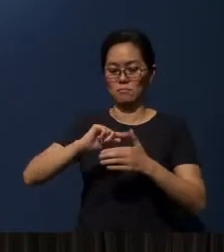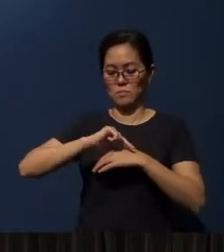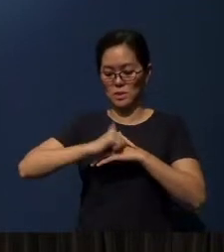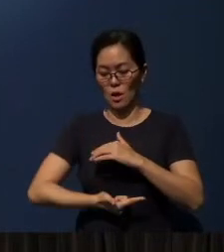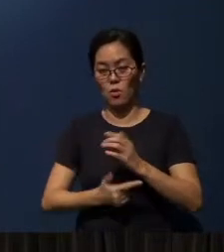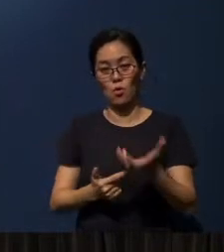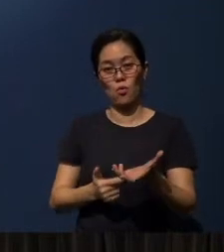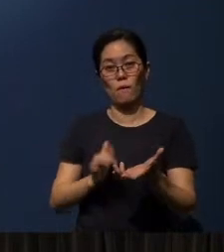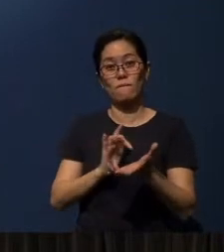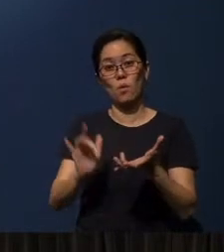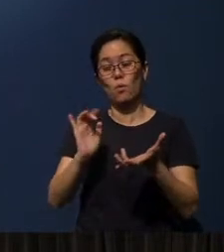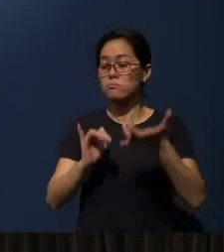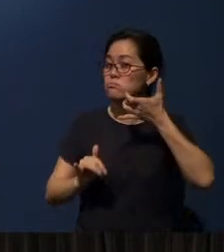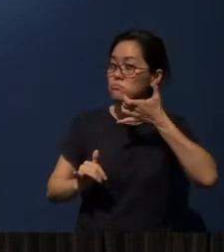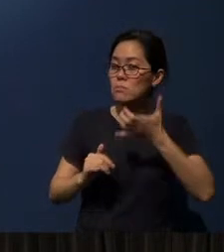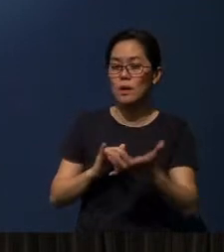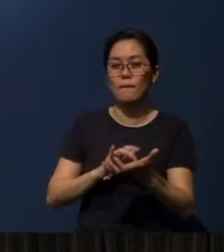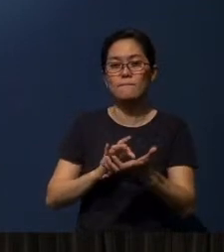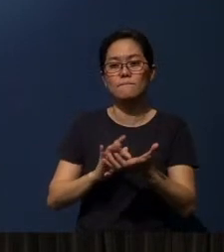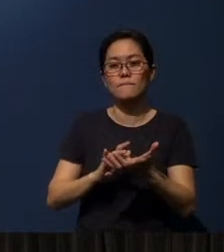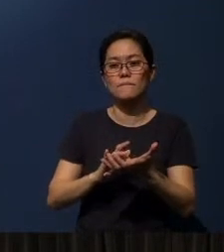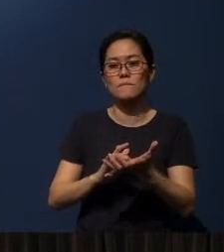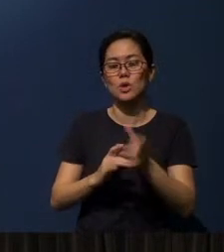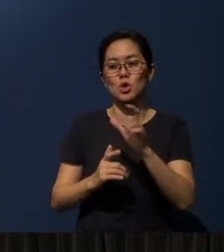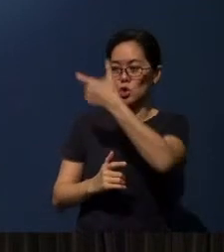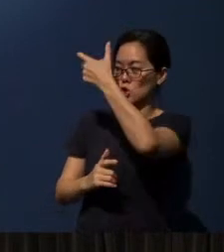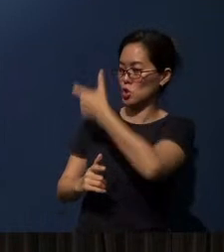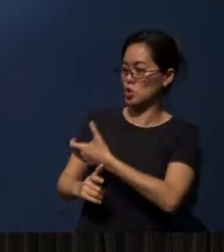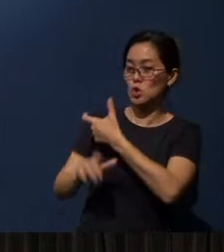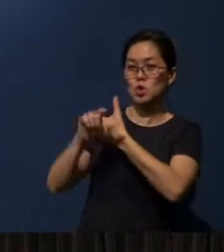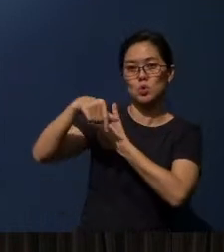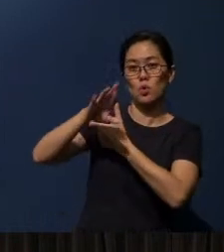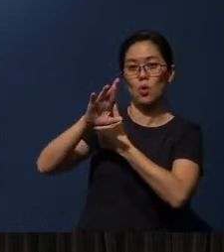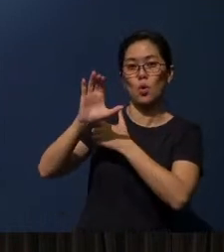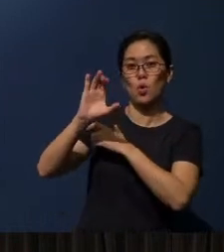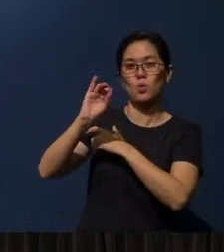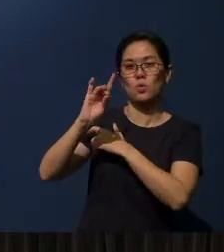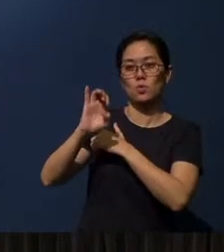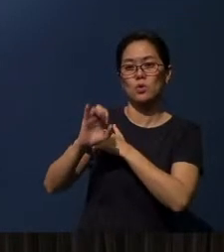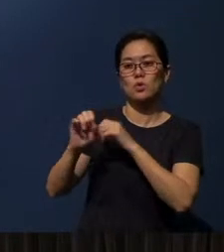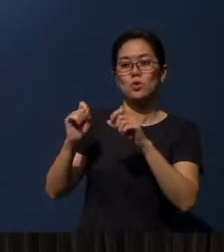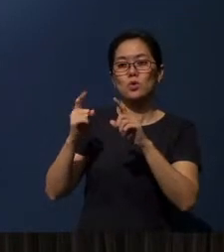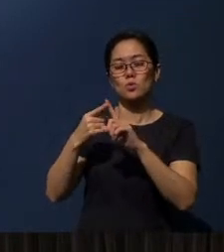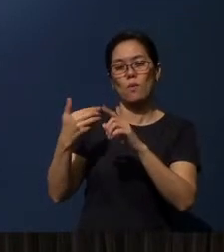Okay. And you can even scan this QR code right now to get that app right now,